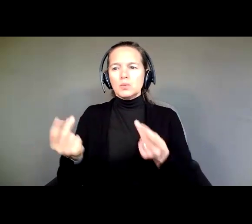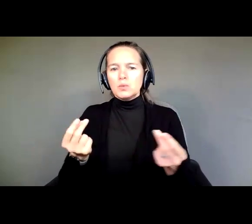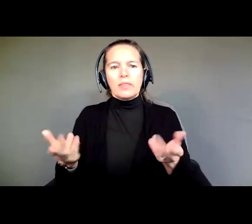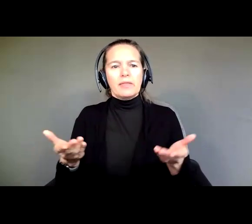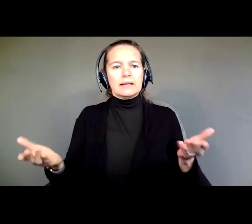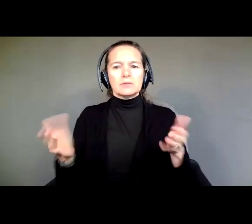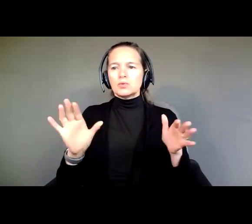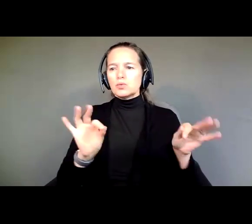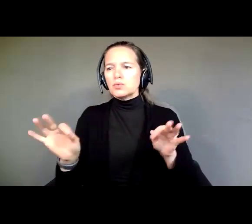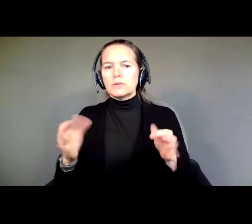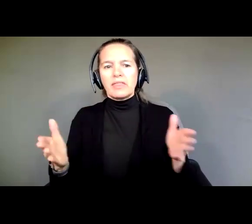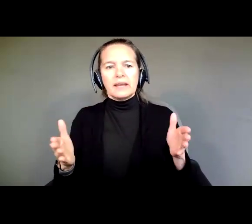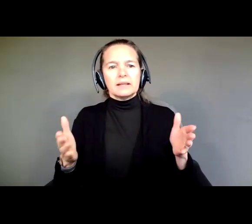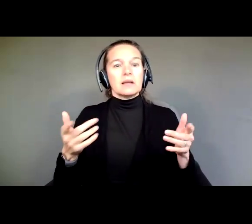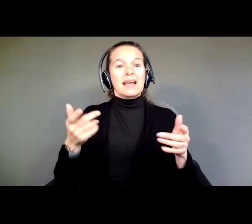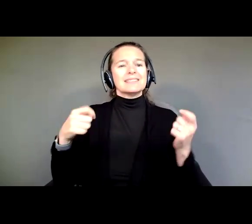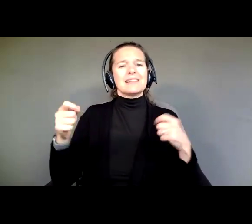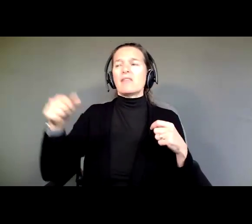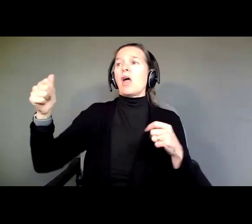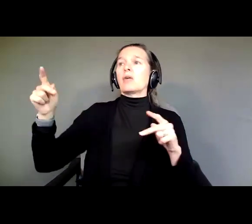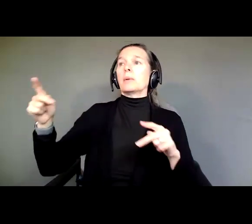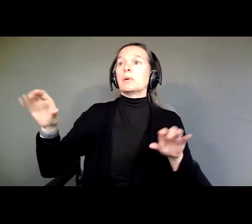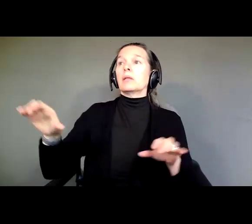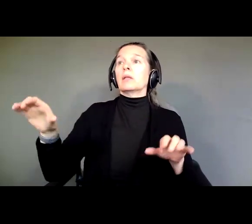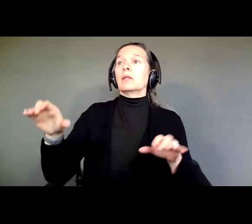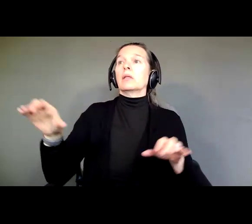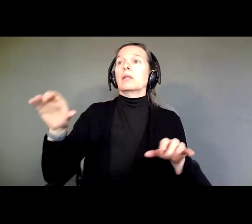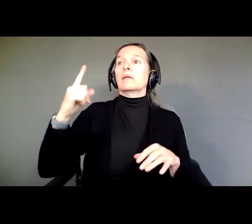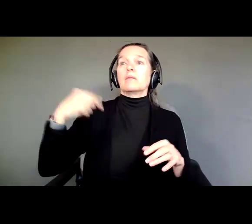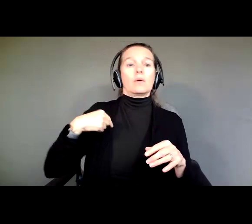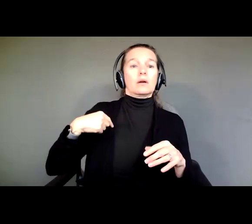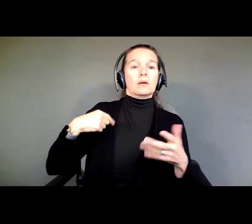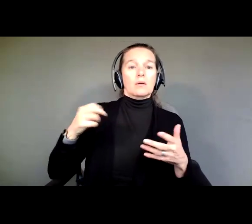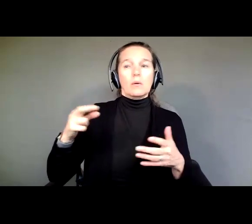of having other people do things for them or make choices for them.